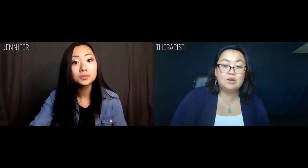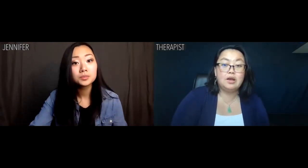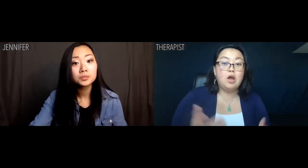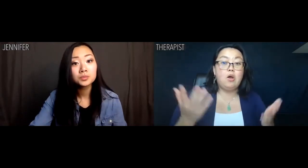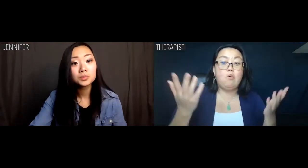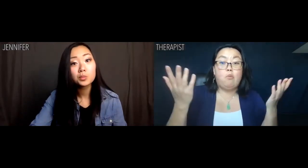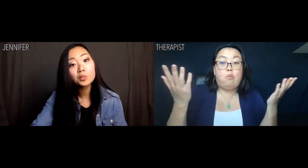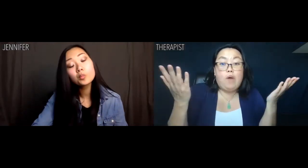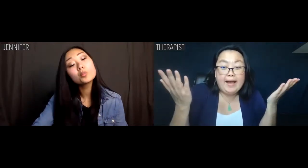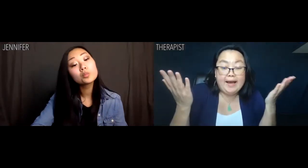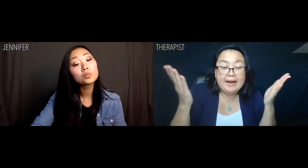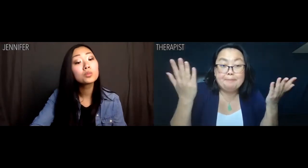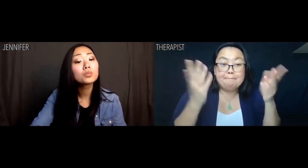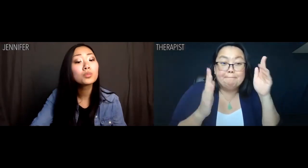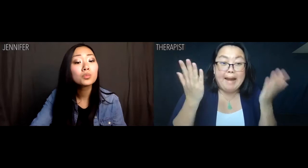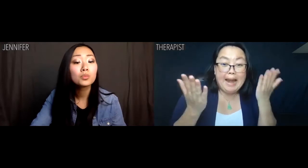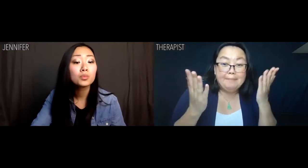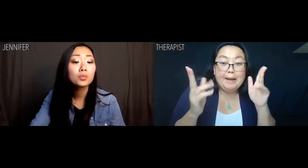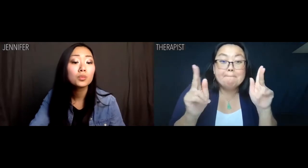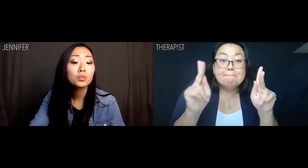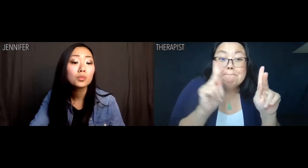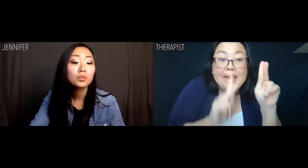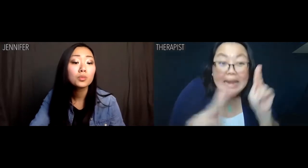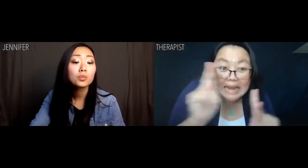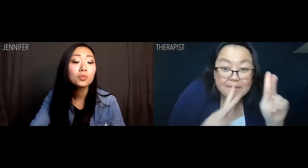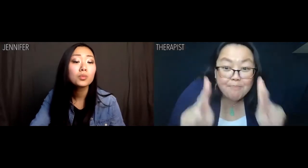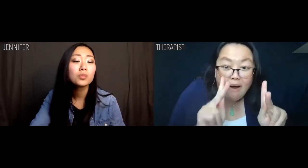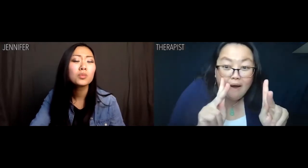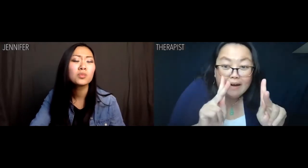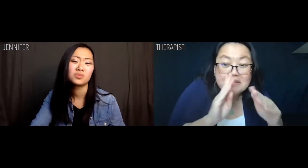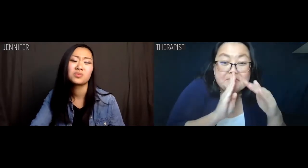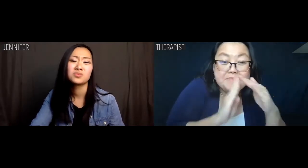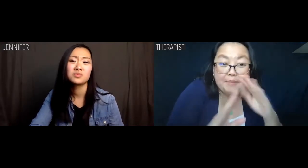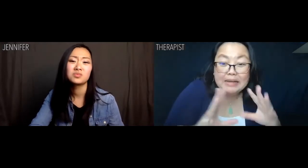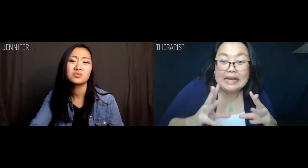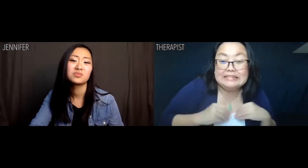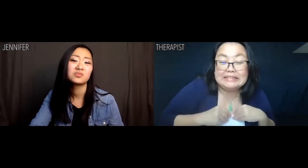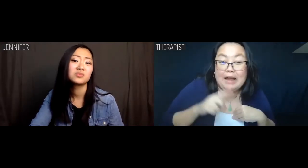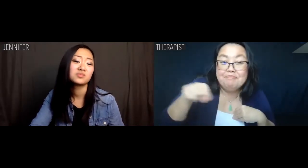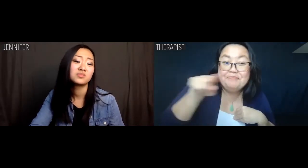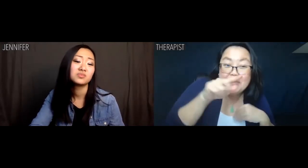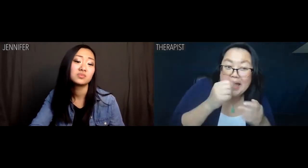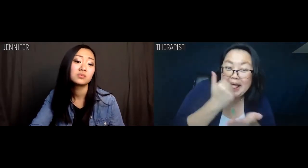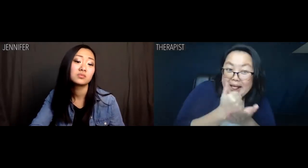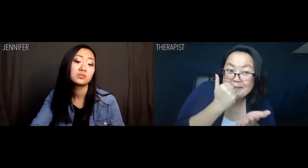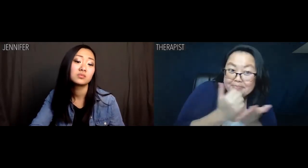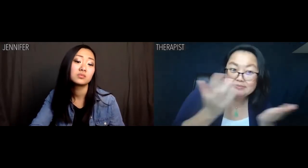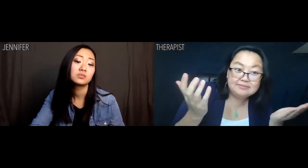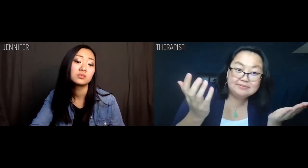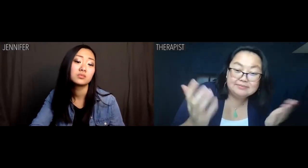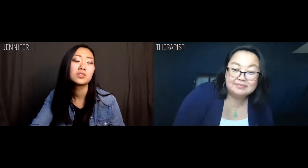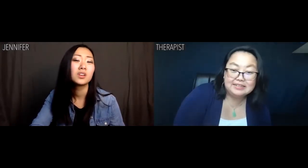Therapist: Well then maybe people should have the humility to accept people's help.